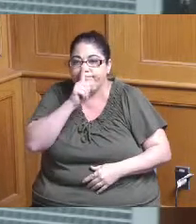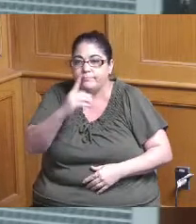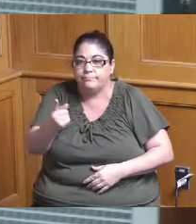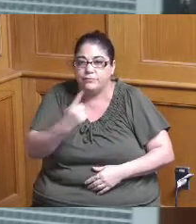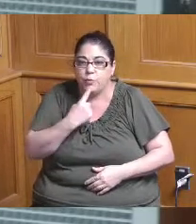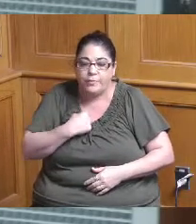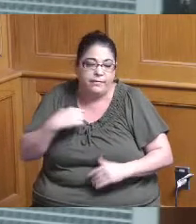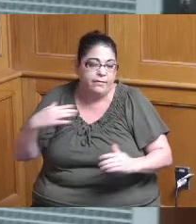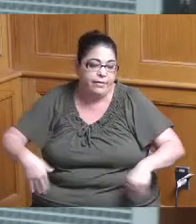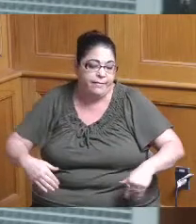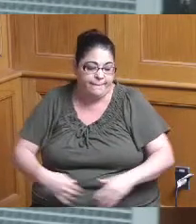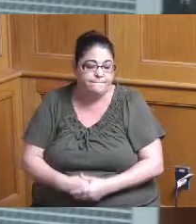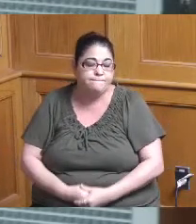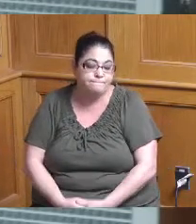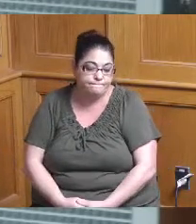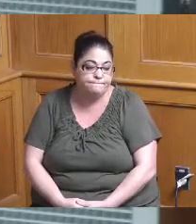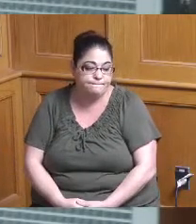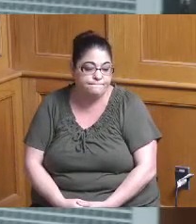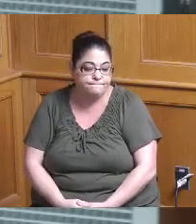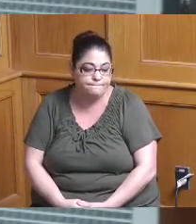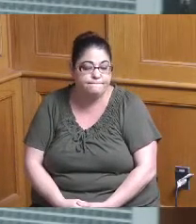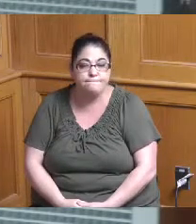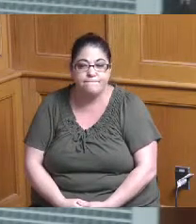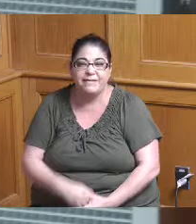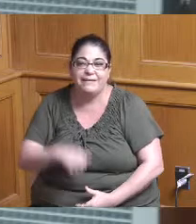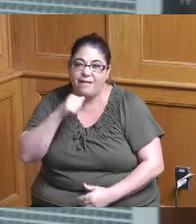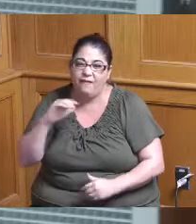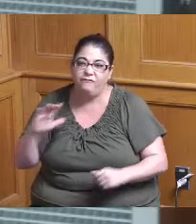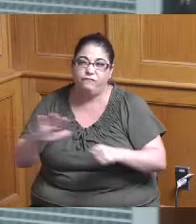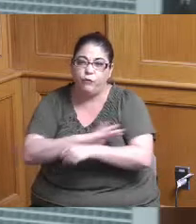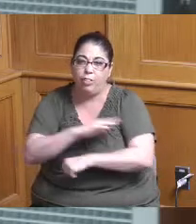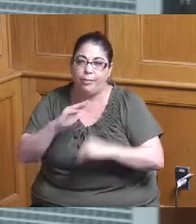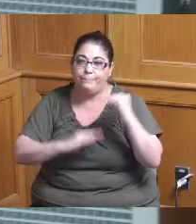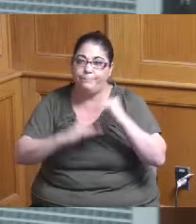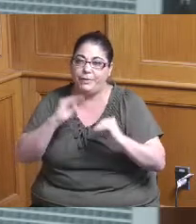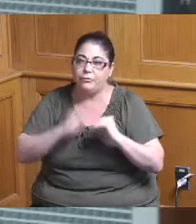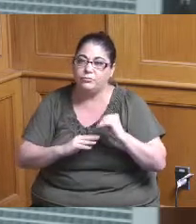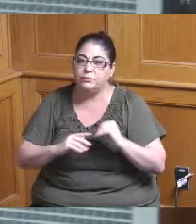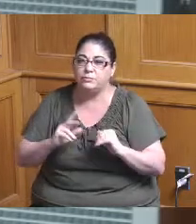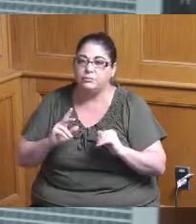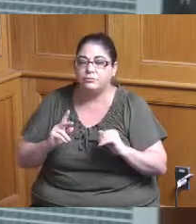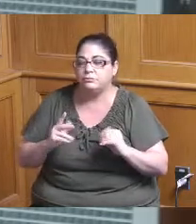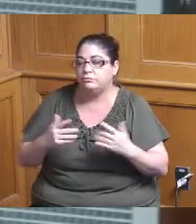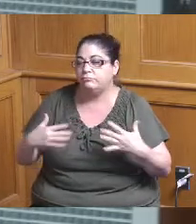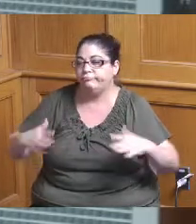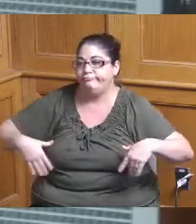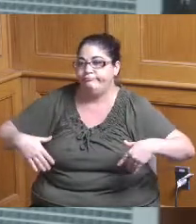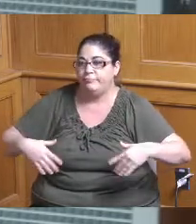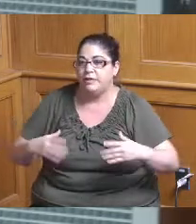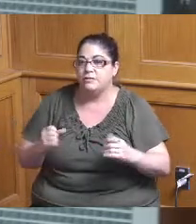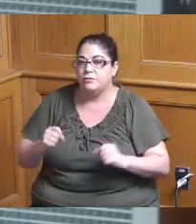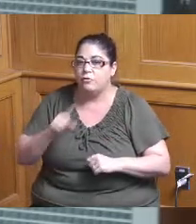they haven't built out their pro forma enough yet but we have the com we we have a commitment from